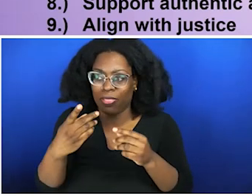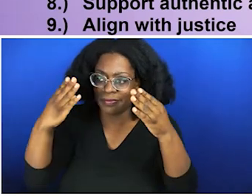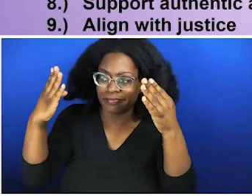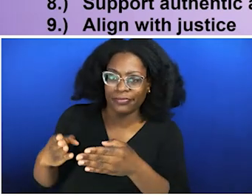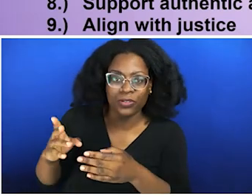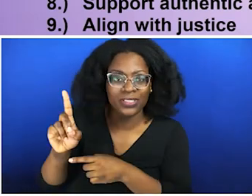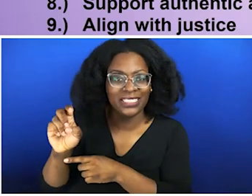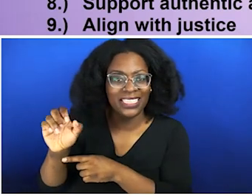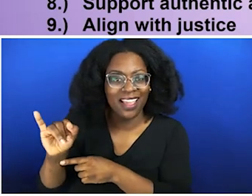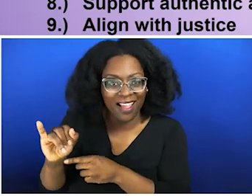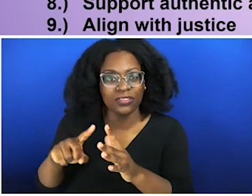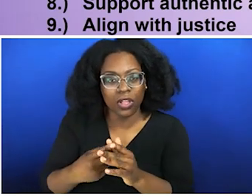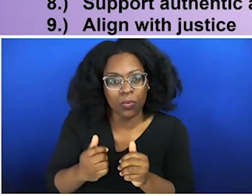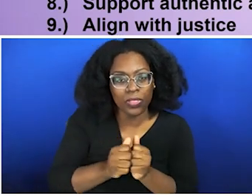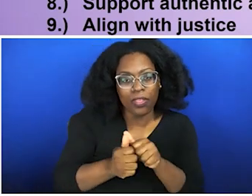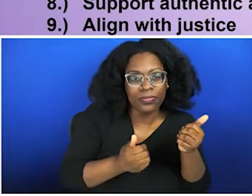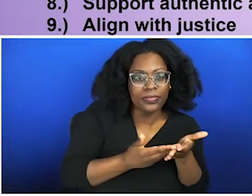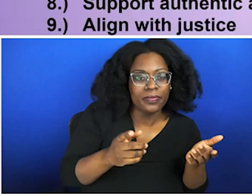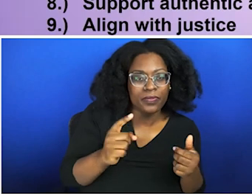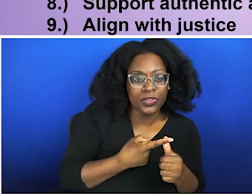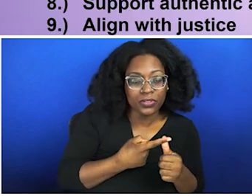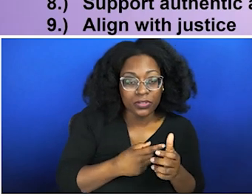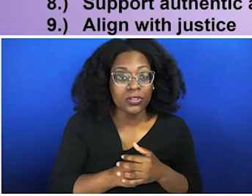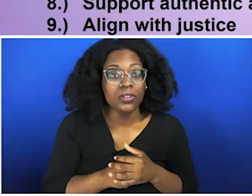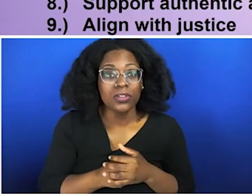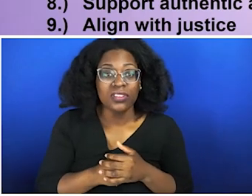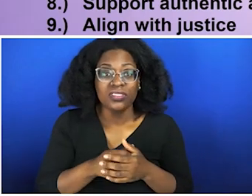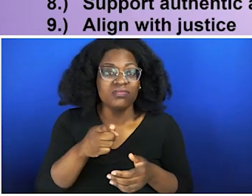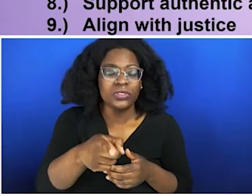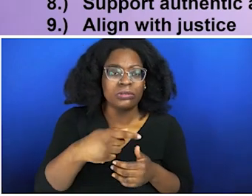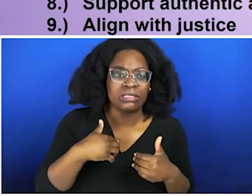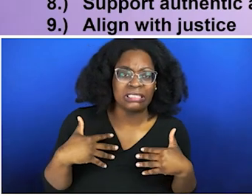Be on the frontlines. Like I talked about this earlier, don't be afraid to have those